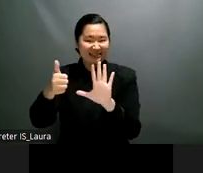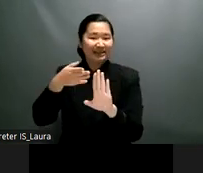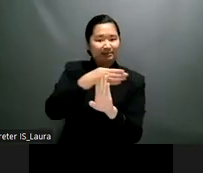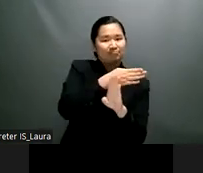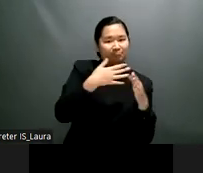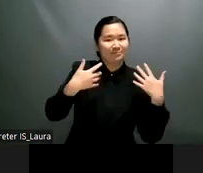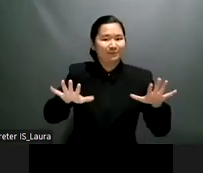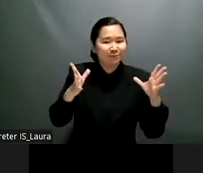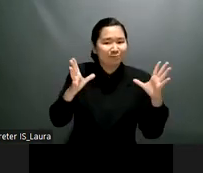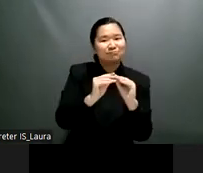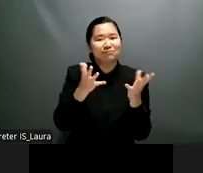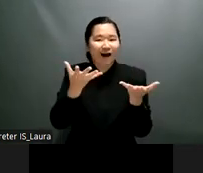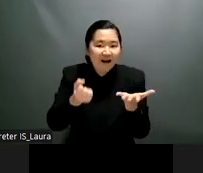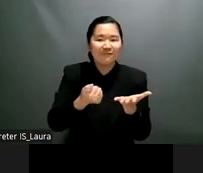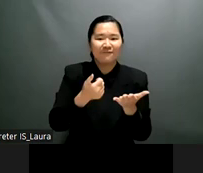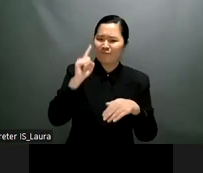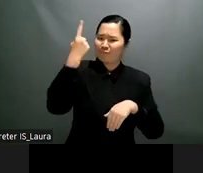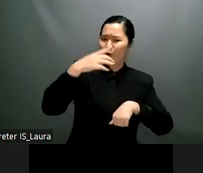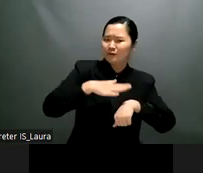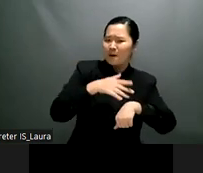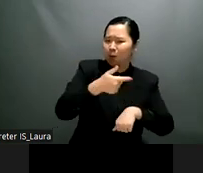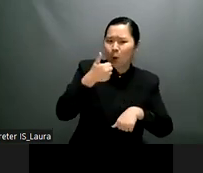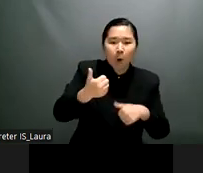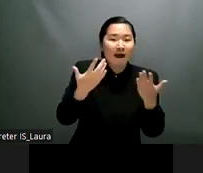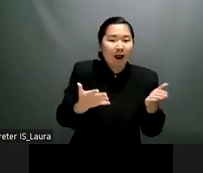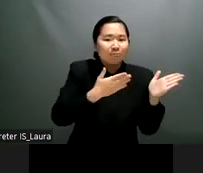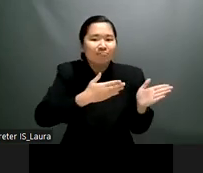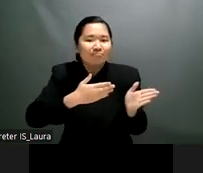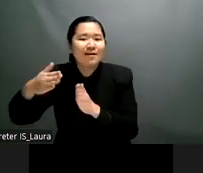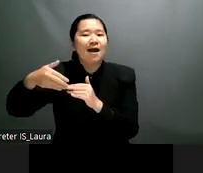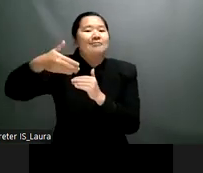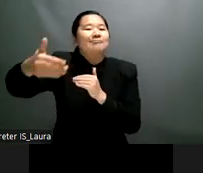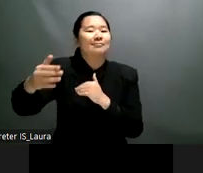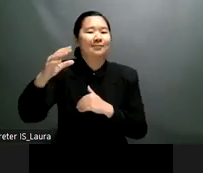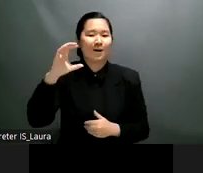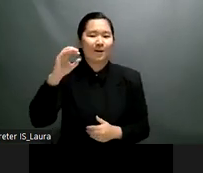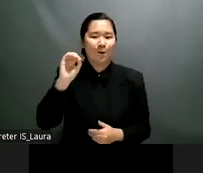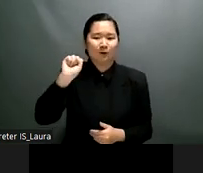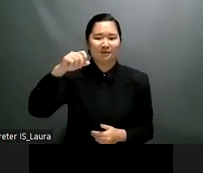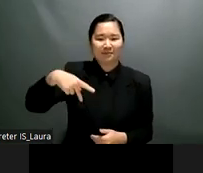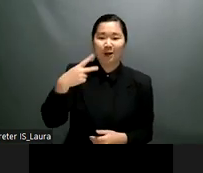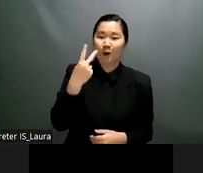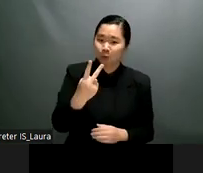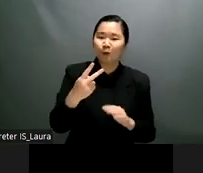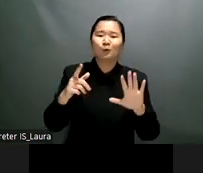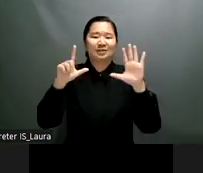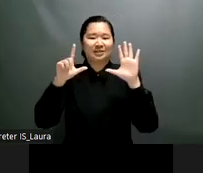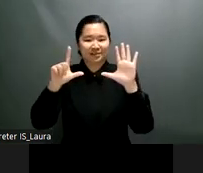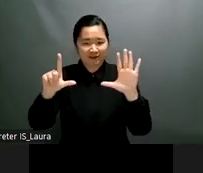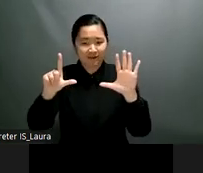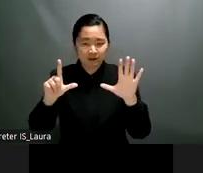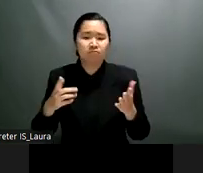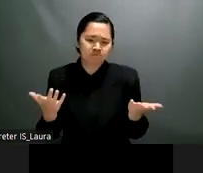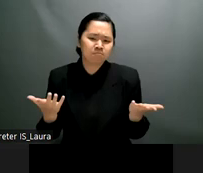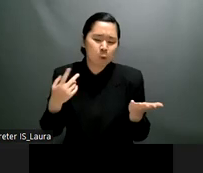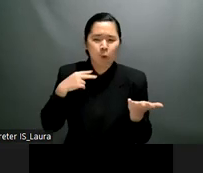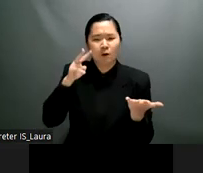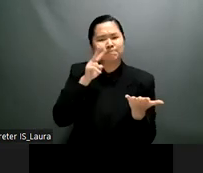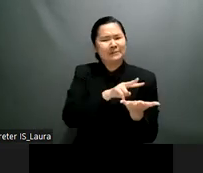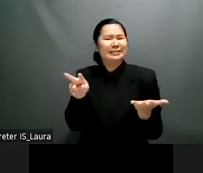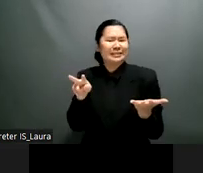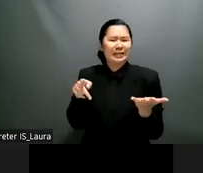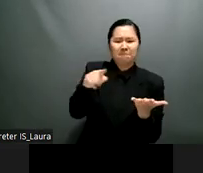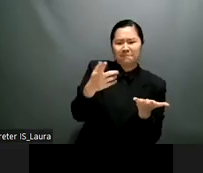we know that 80 percent of us of persons with disabilities live in developing countries